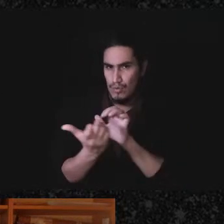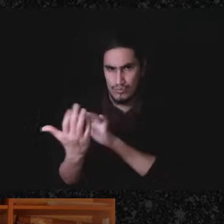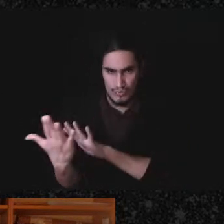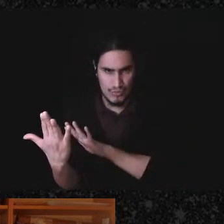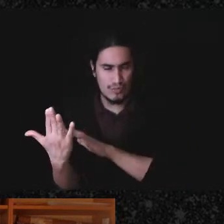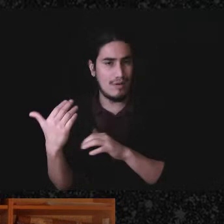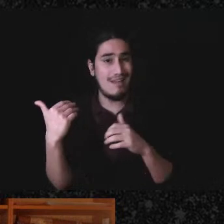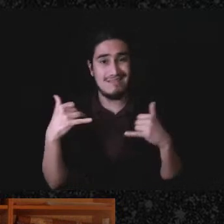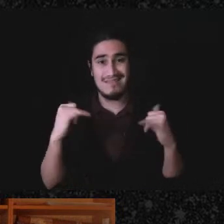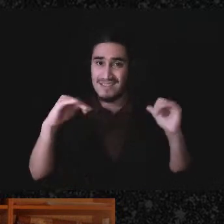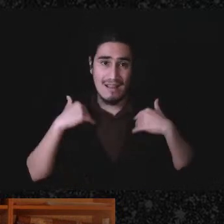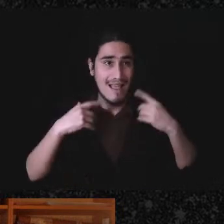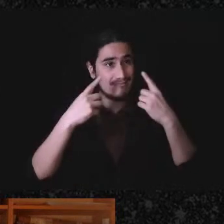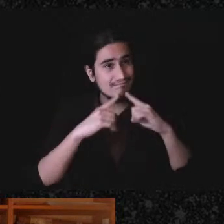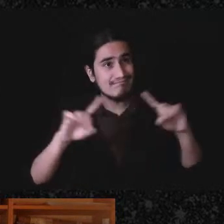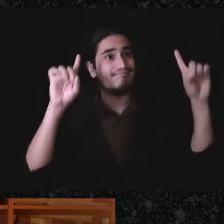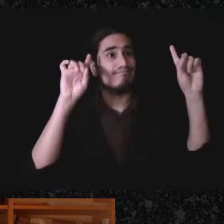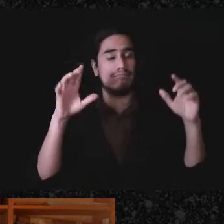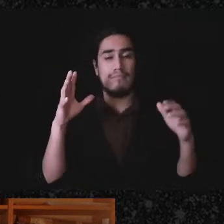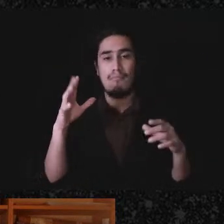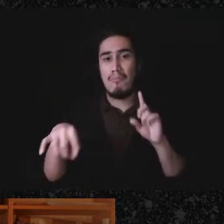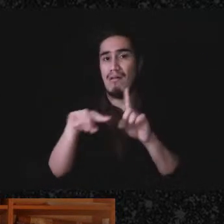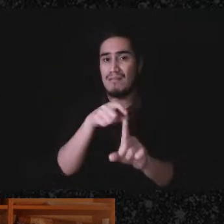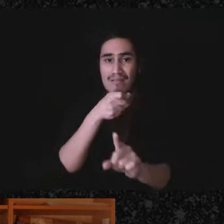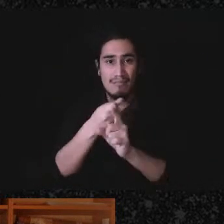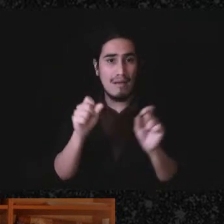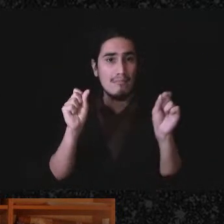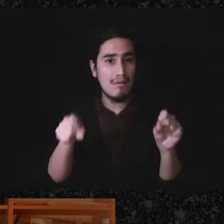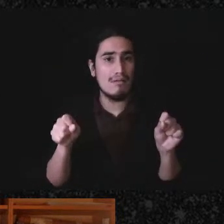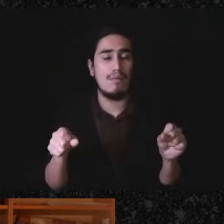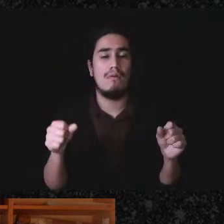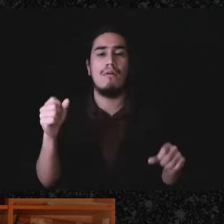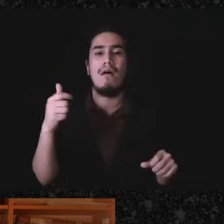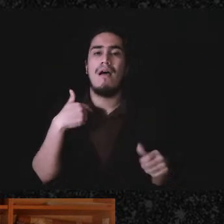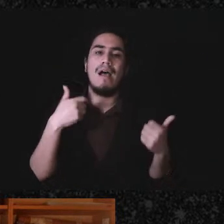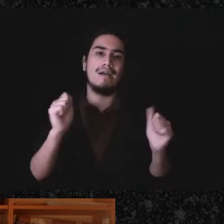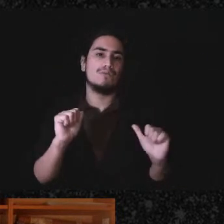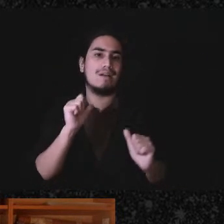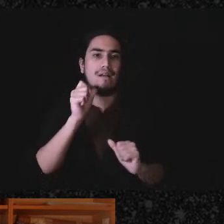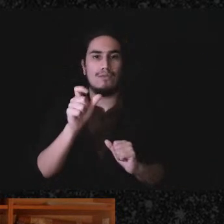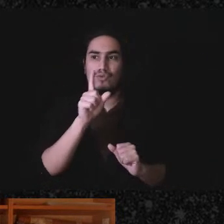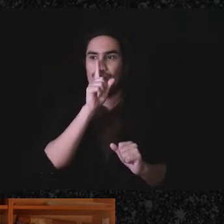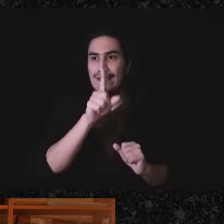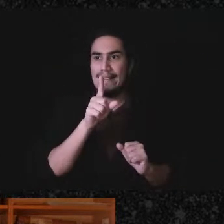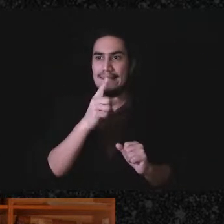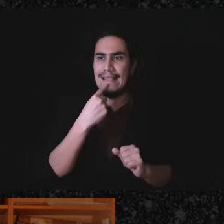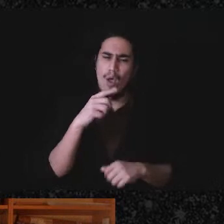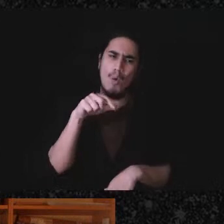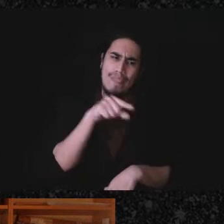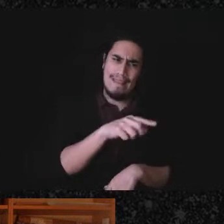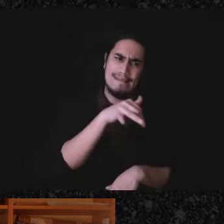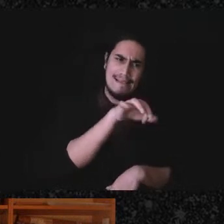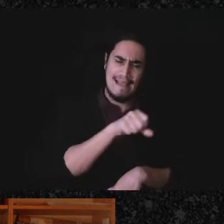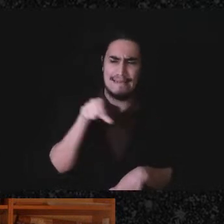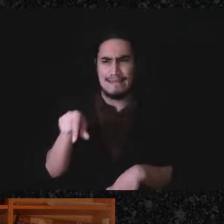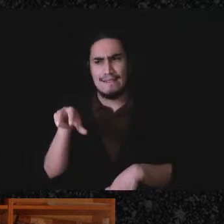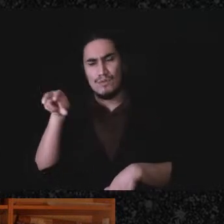and to really make a change and i think that I try not to draw bright lines like there are groups that are like we comply a little and they're groups that are like